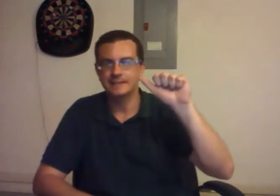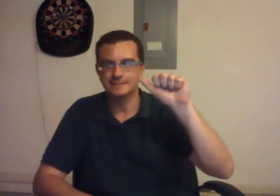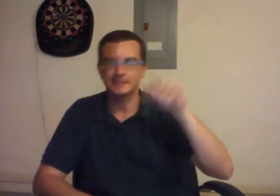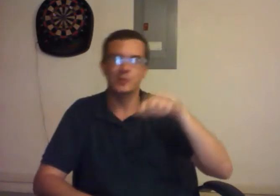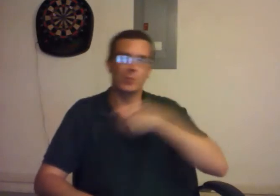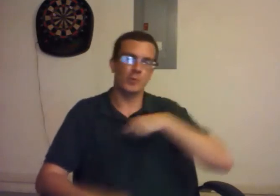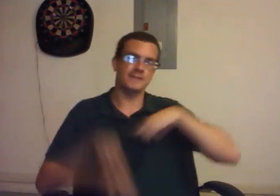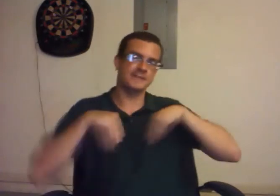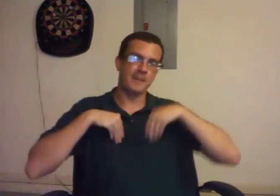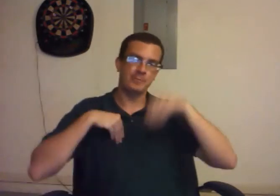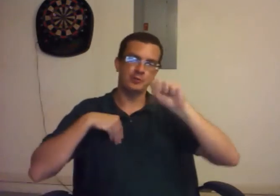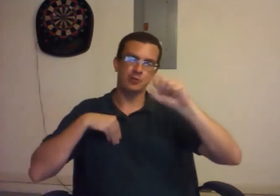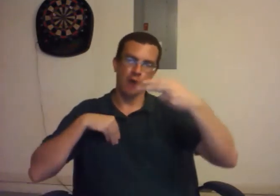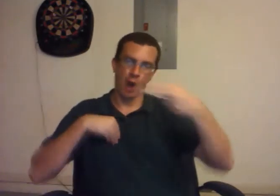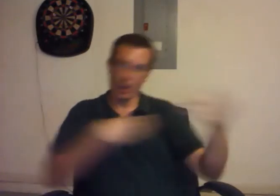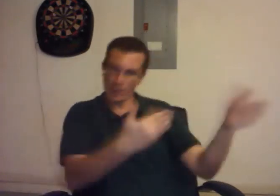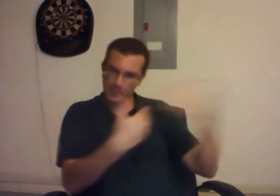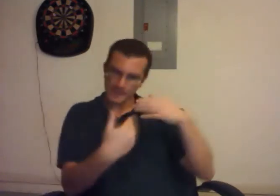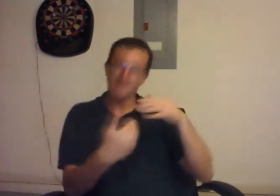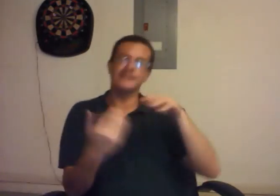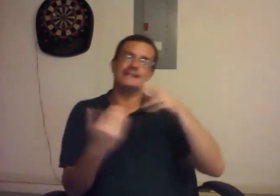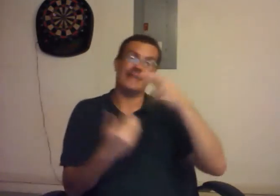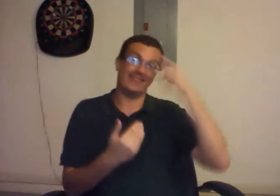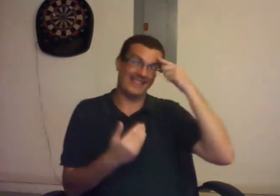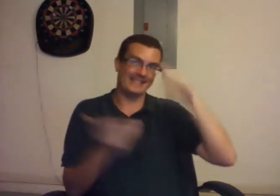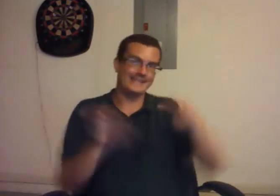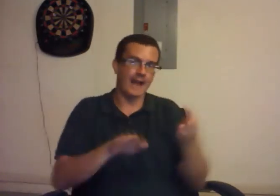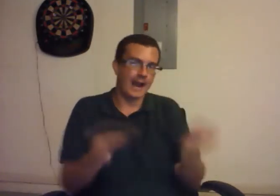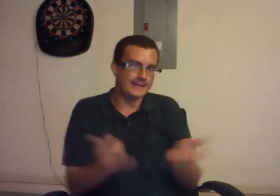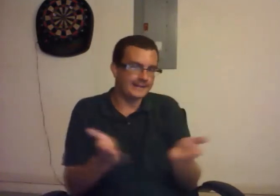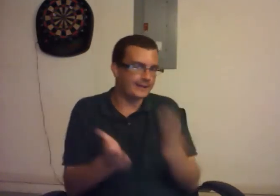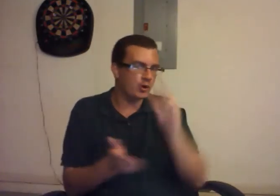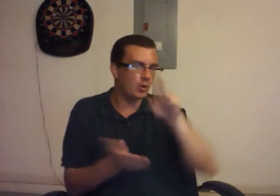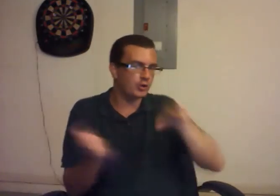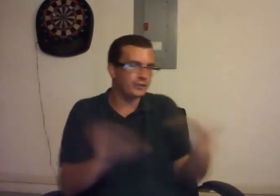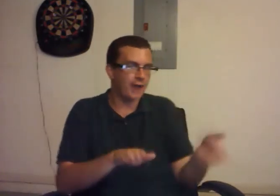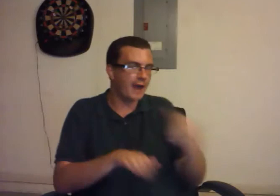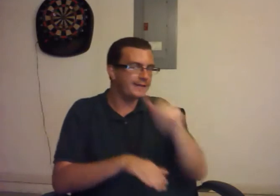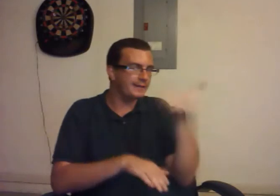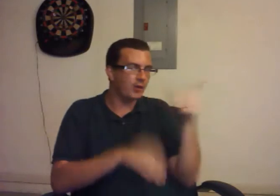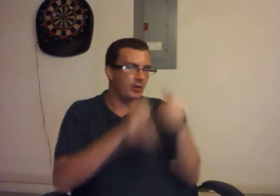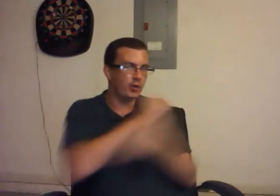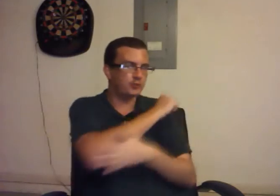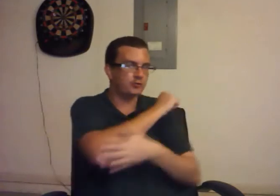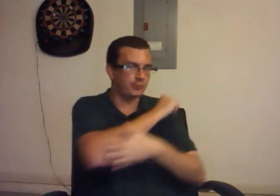We accepted the Shah, I think he died here or he may have died in another country,